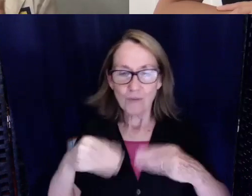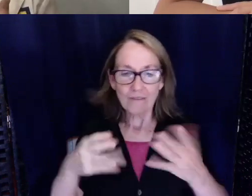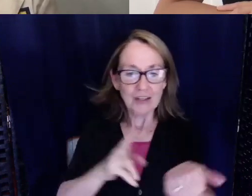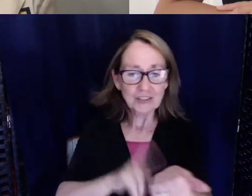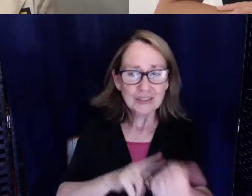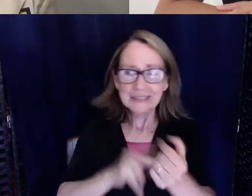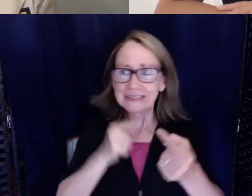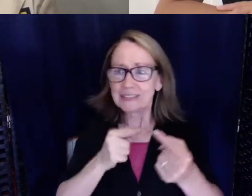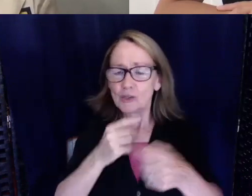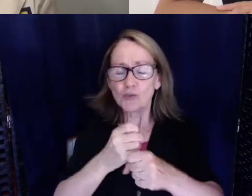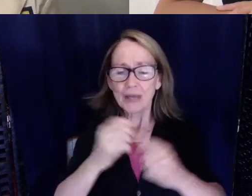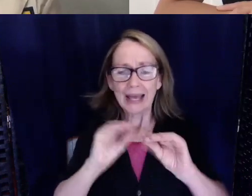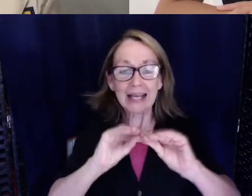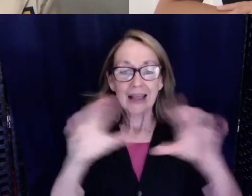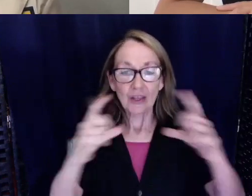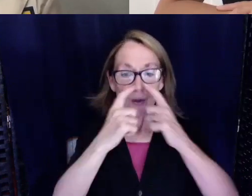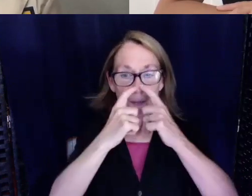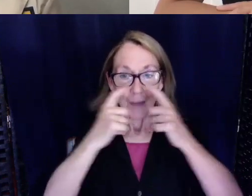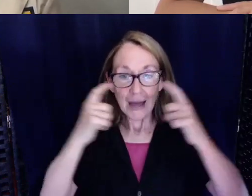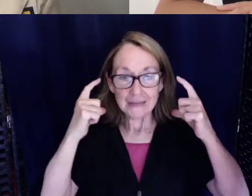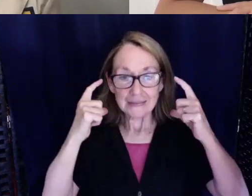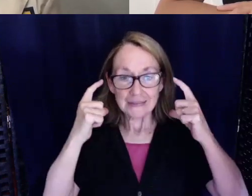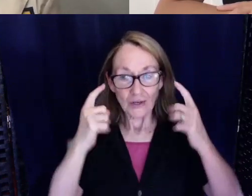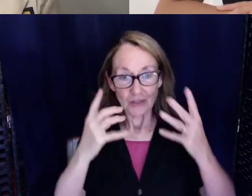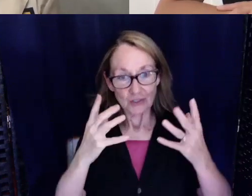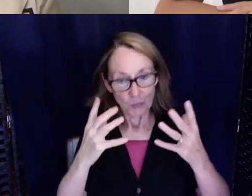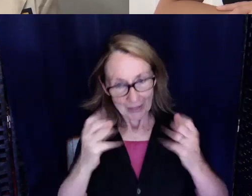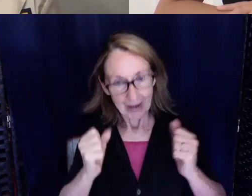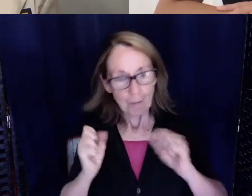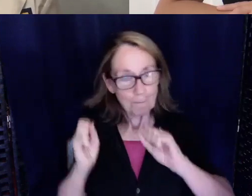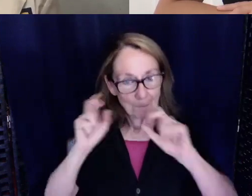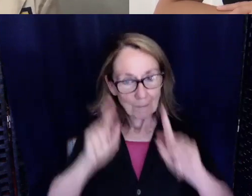Getting those clear masks so that are on back order so that all of us deaf and hard of hearing providers, and nurse and what not, so we can go back to work.